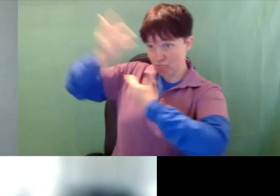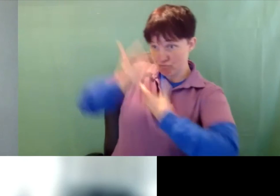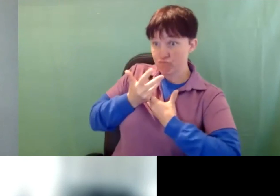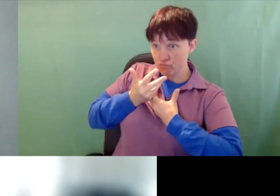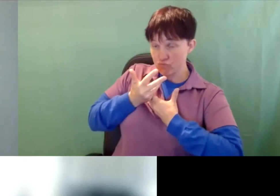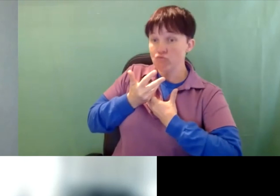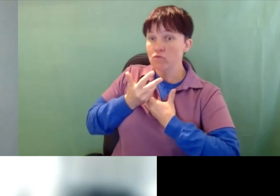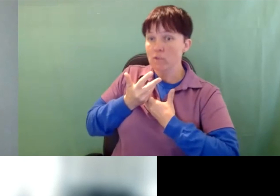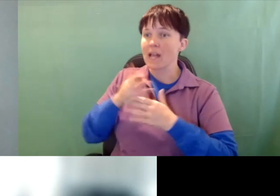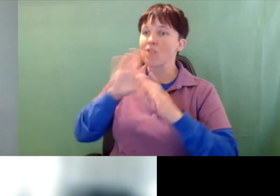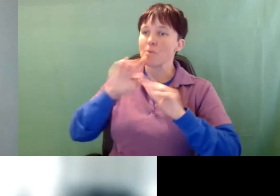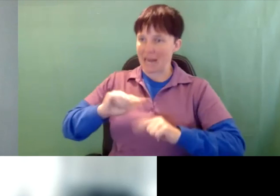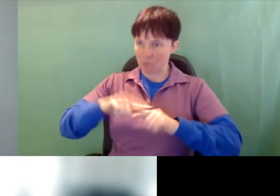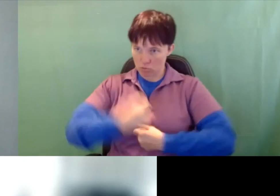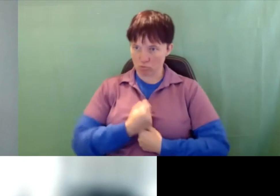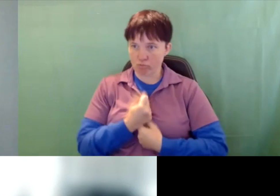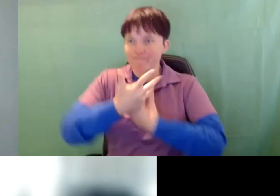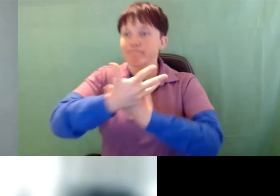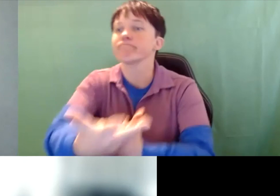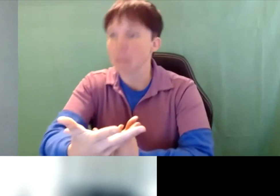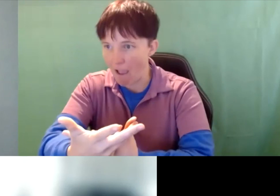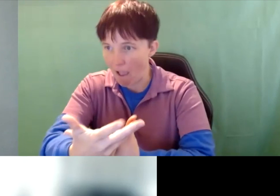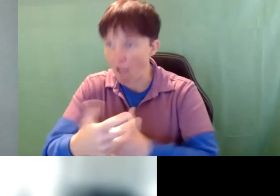to getting it out, and it's not in just a tactile symbol.